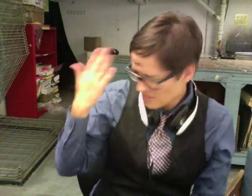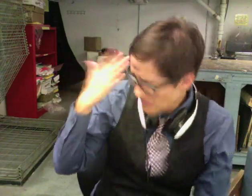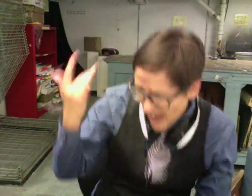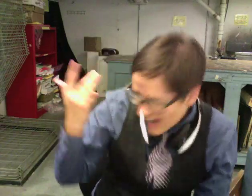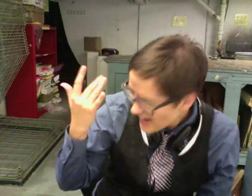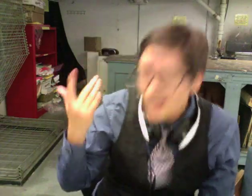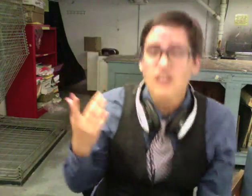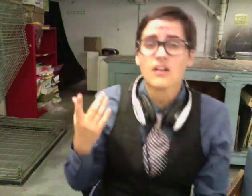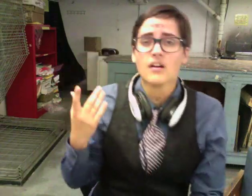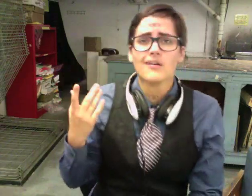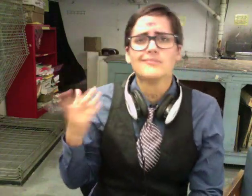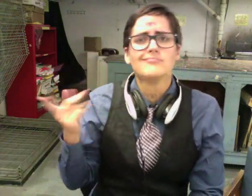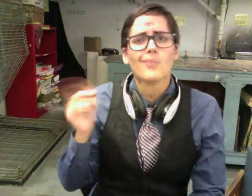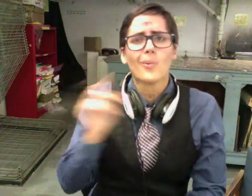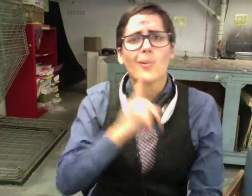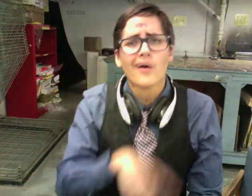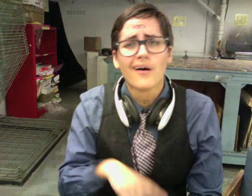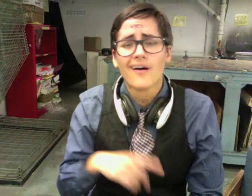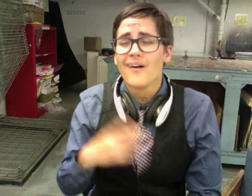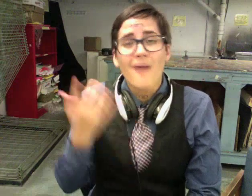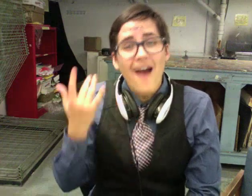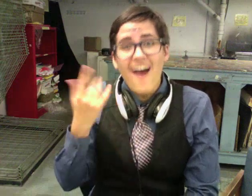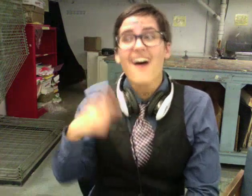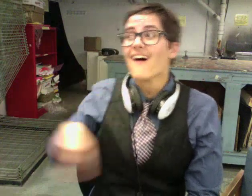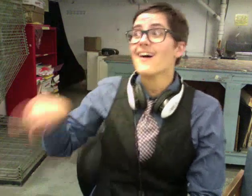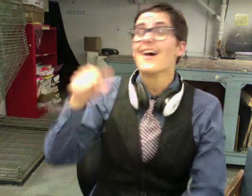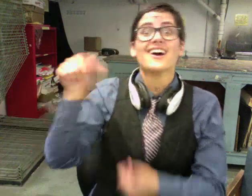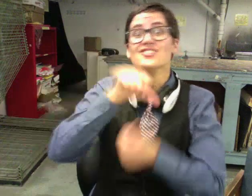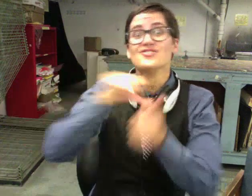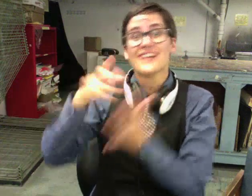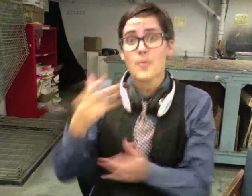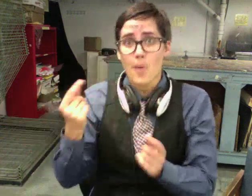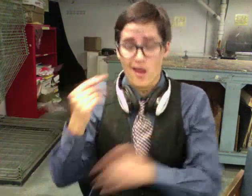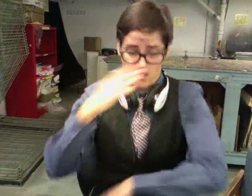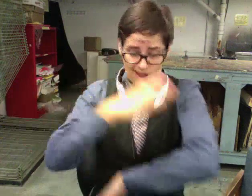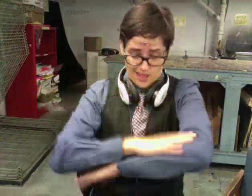but they did not offer anything concrete. Mostly, they sat in a circle around a desk